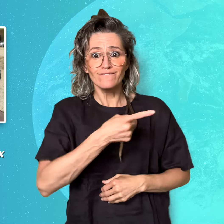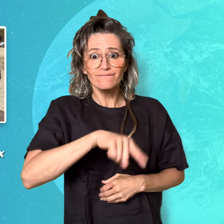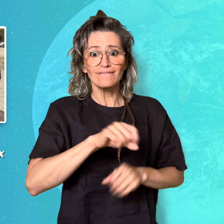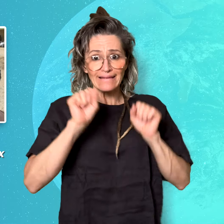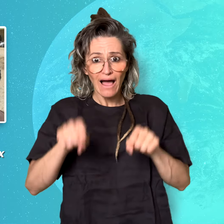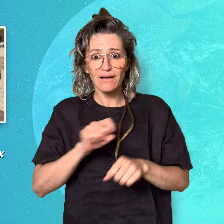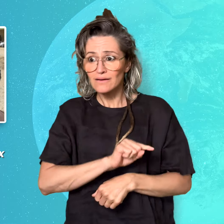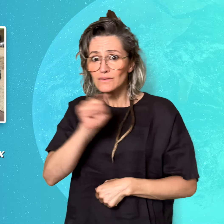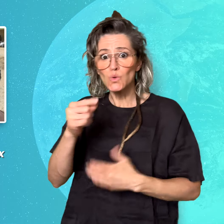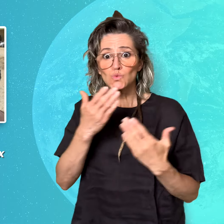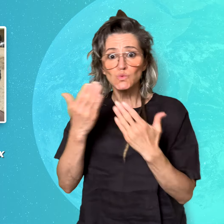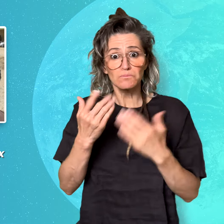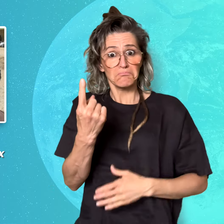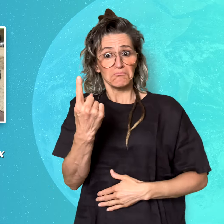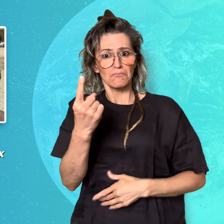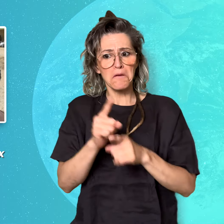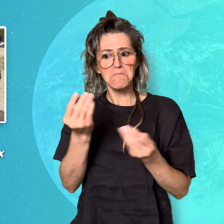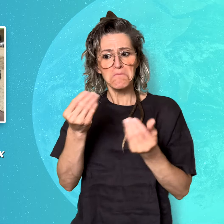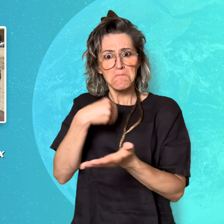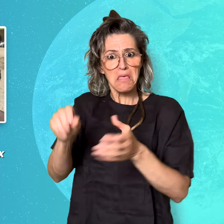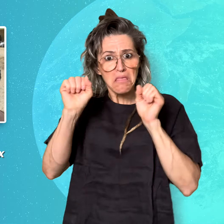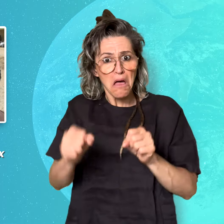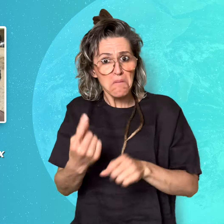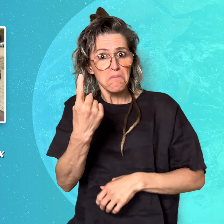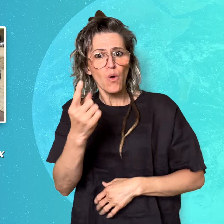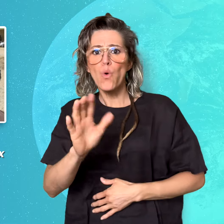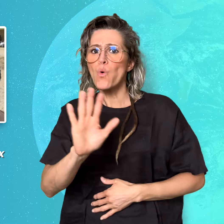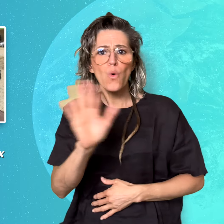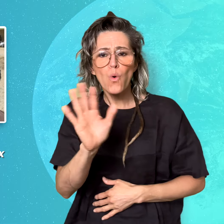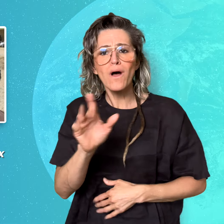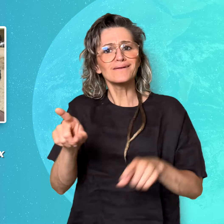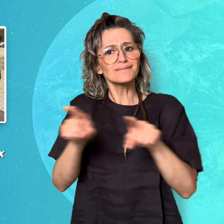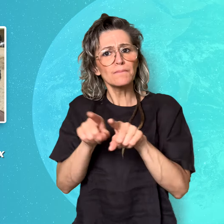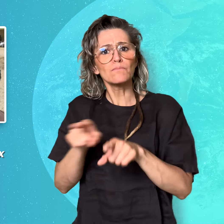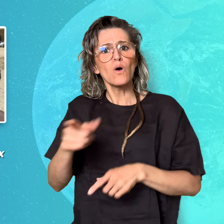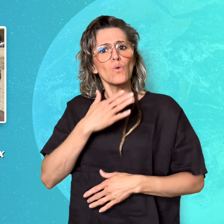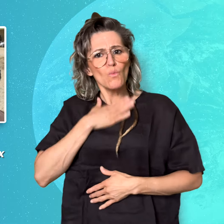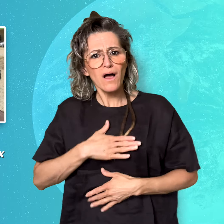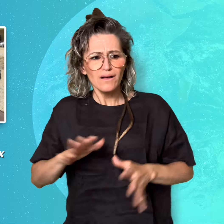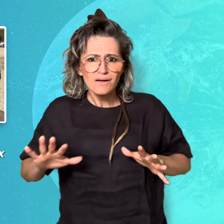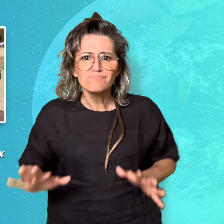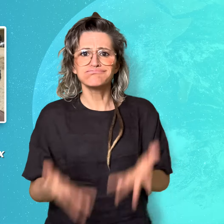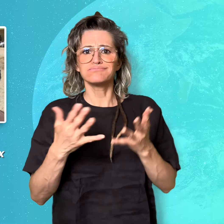to an affordable school, but also about positive learning